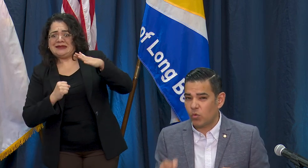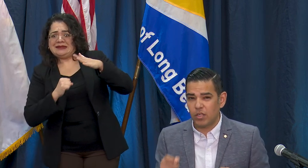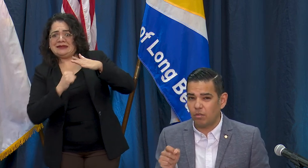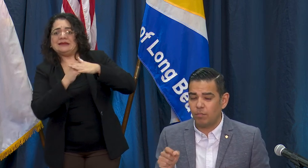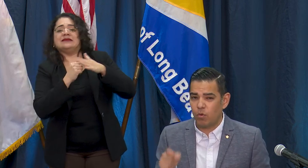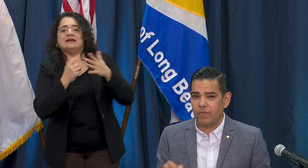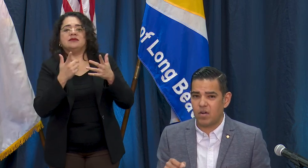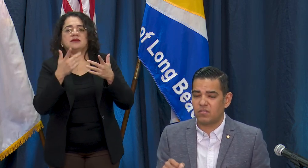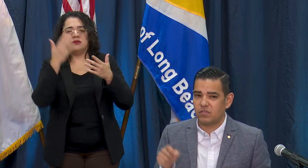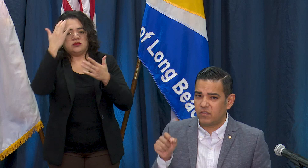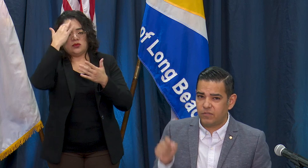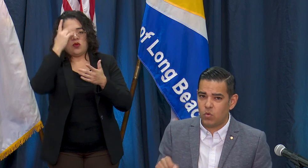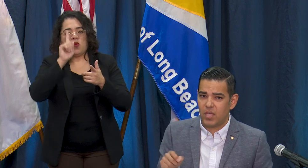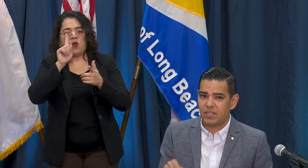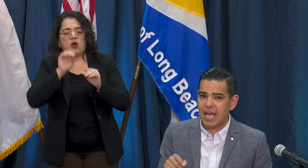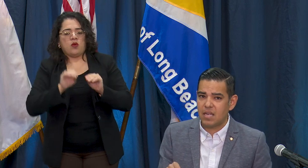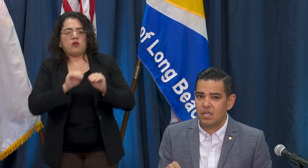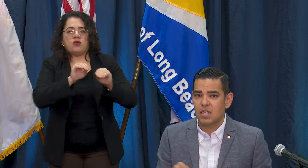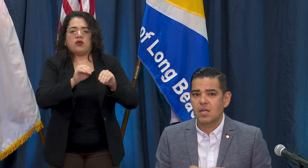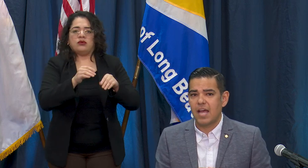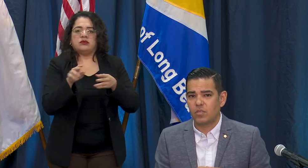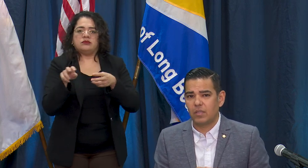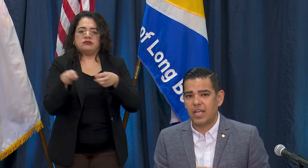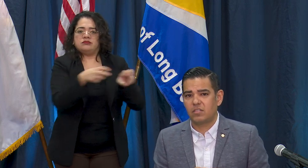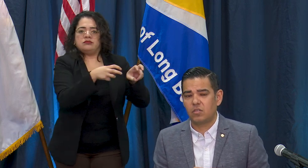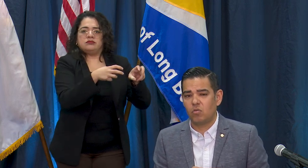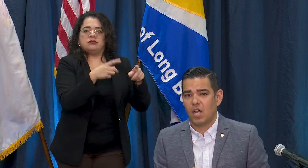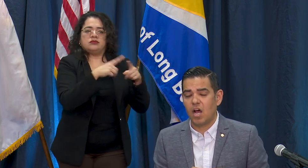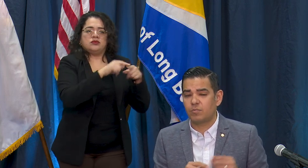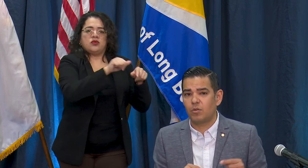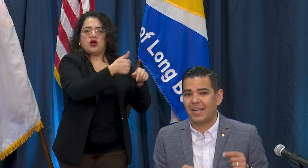critical point for us is these few weeks ahead as it relates to a hospital bed